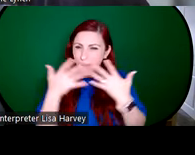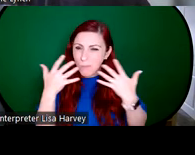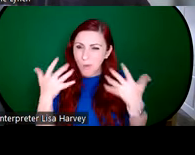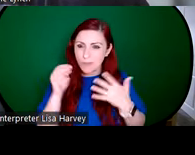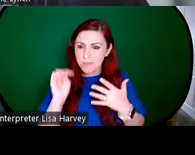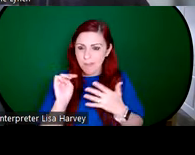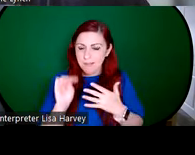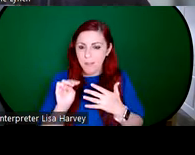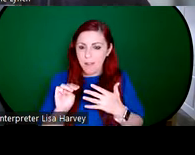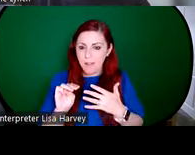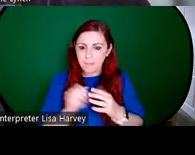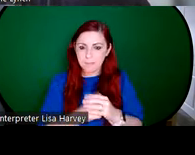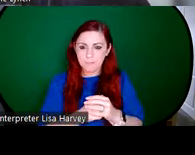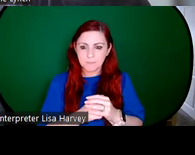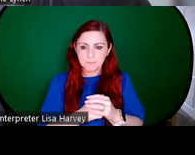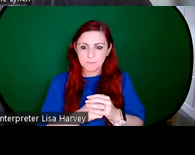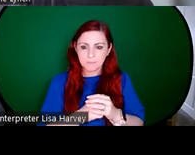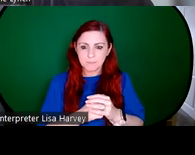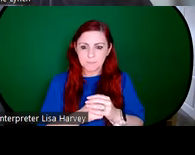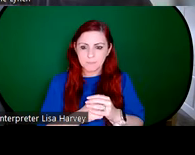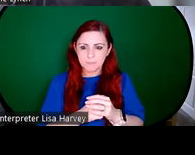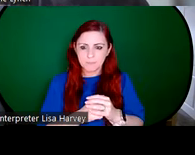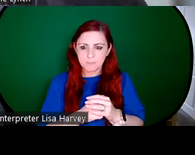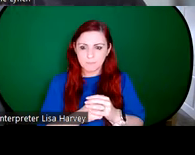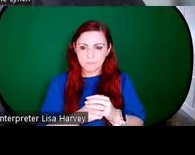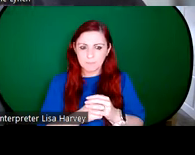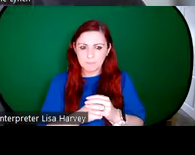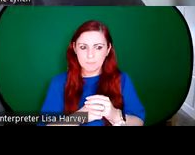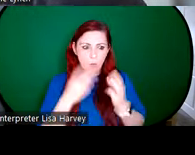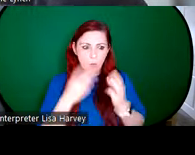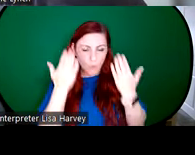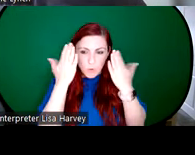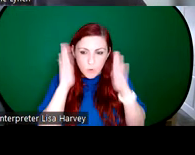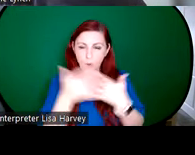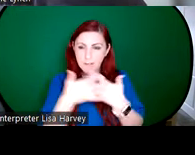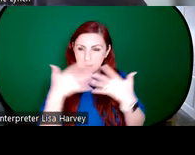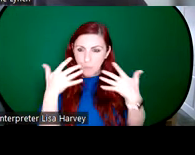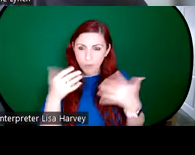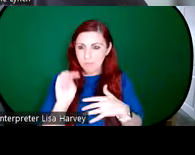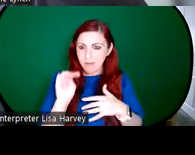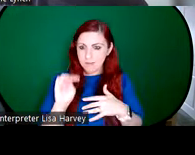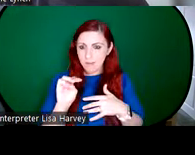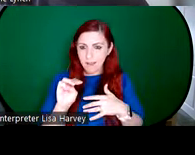possible. We want to showcase as much of the collections as possible, but also